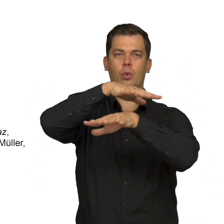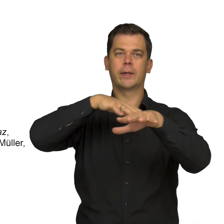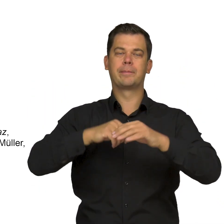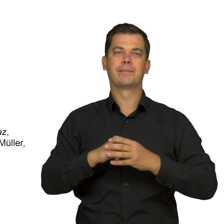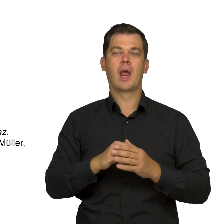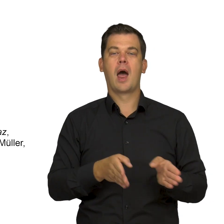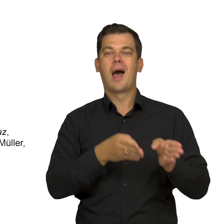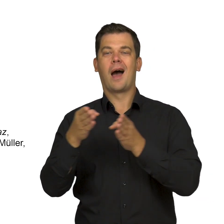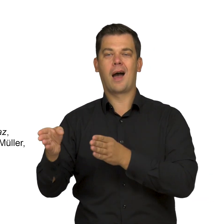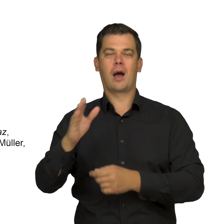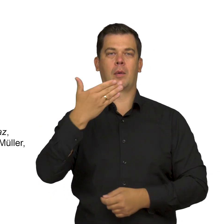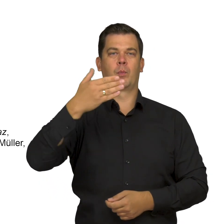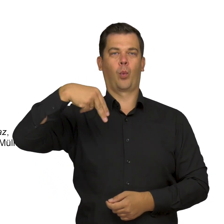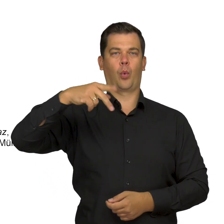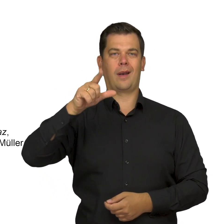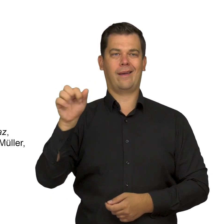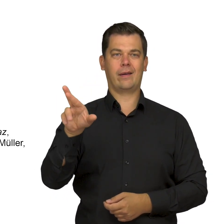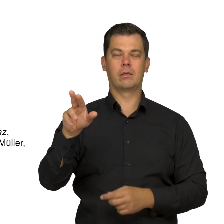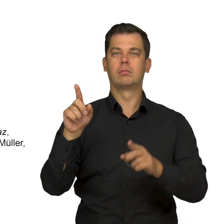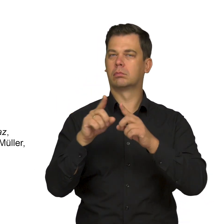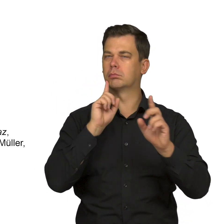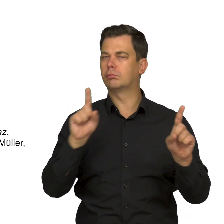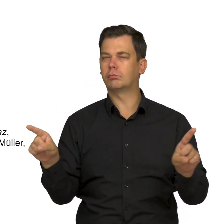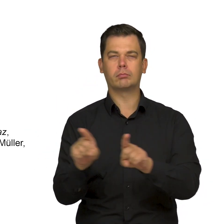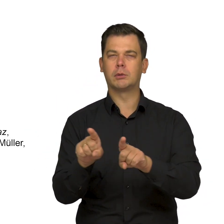The same elements may be seen in the work by Morten Müller,